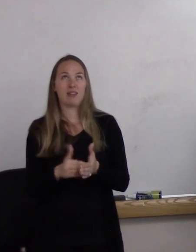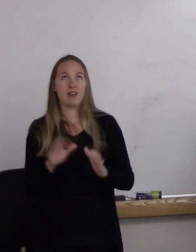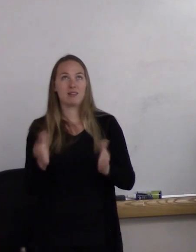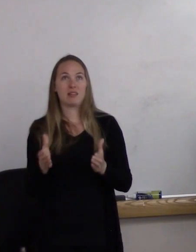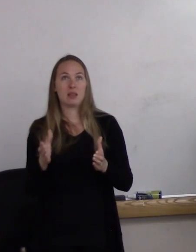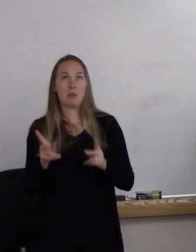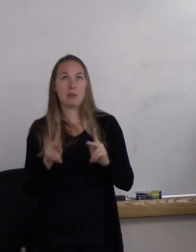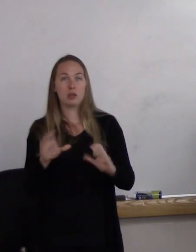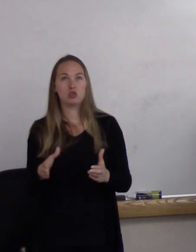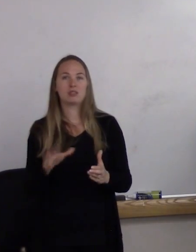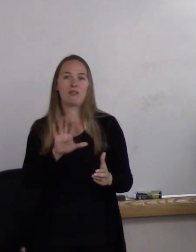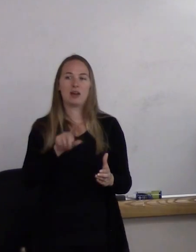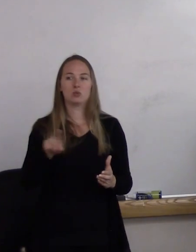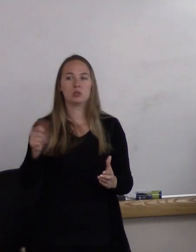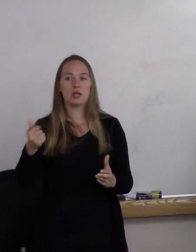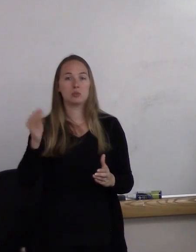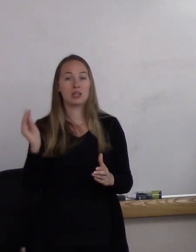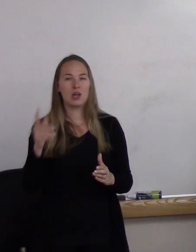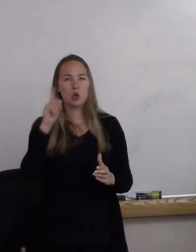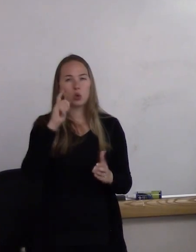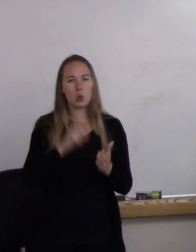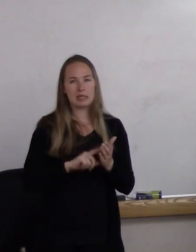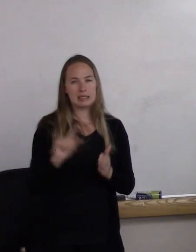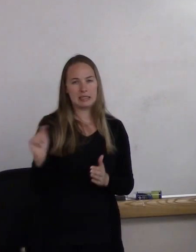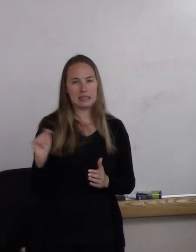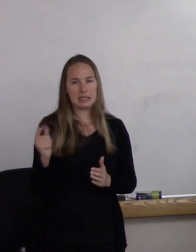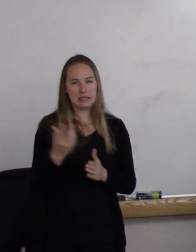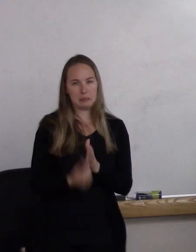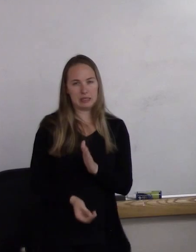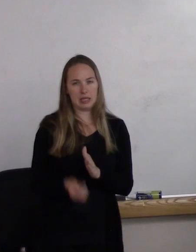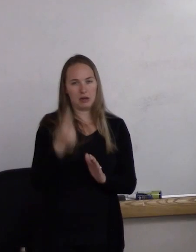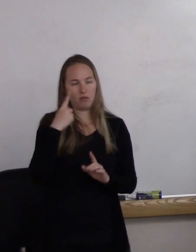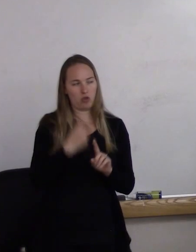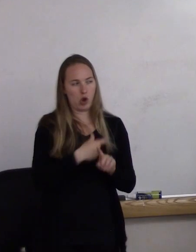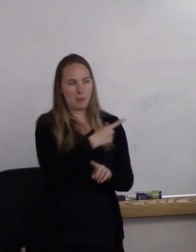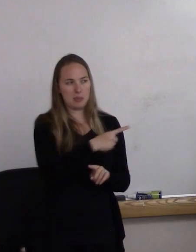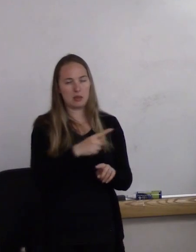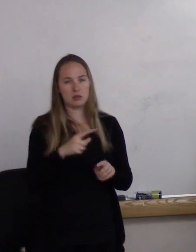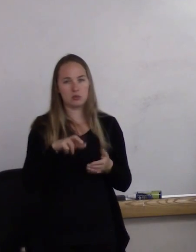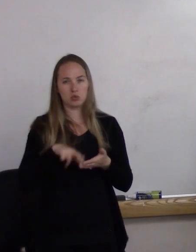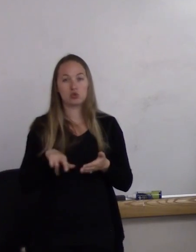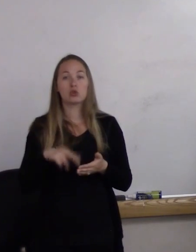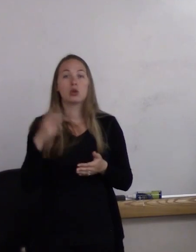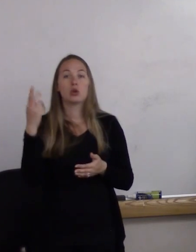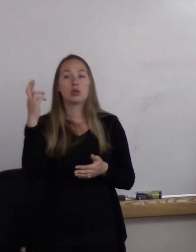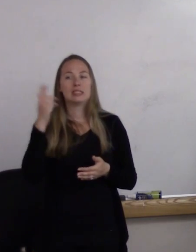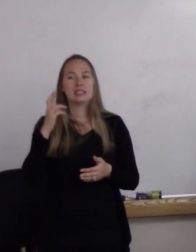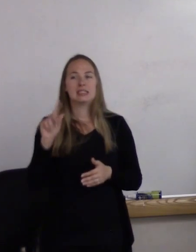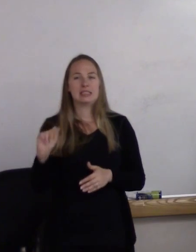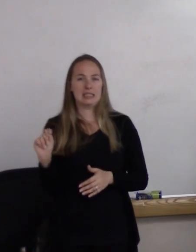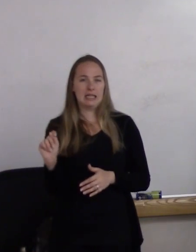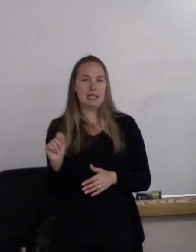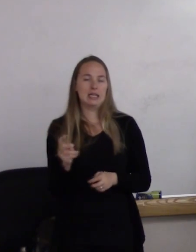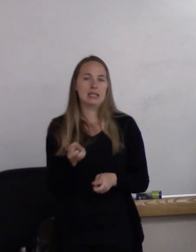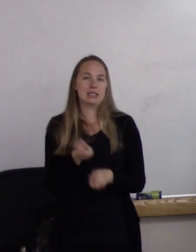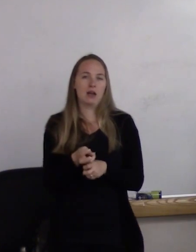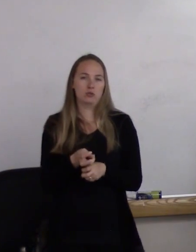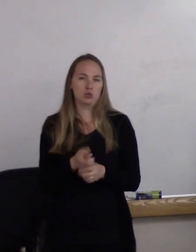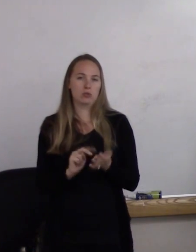You'll notice that the T is missing from here, and that's because the T is very difficult to define as well.